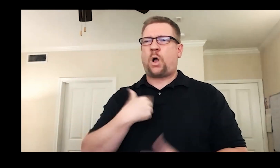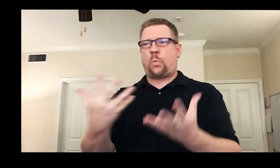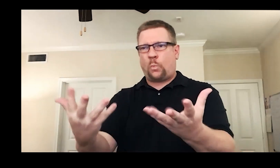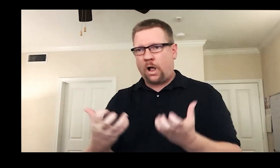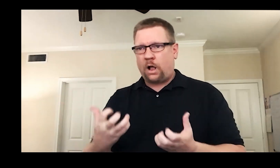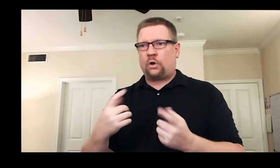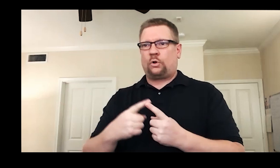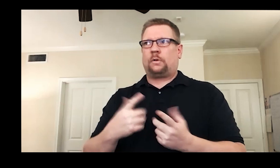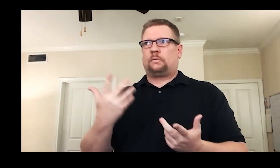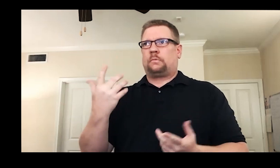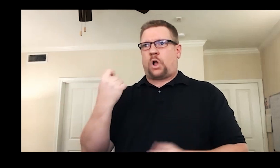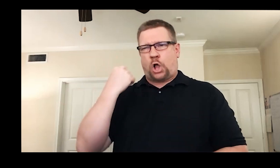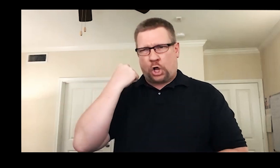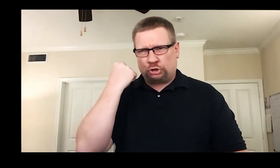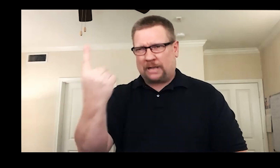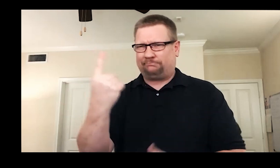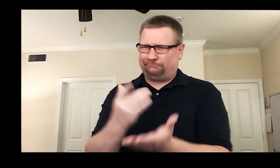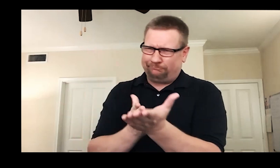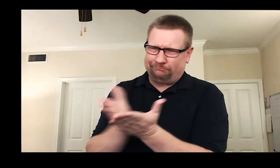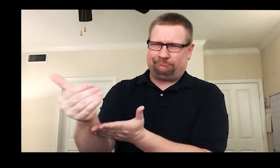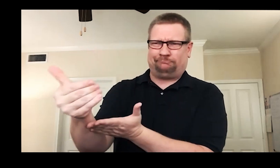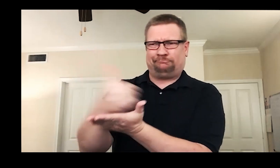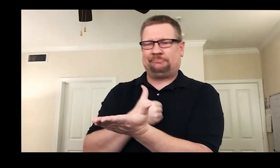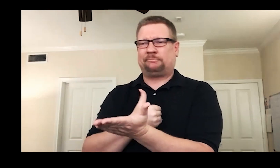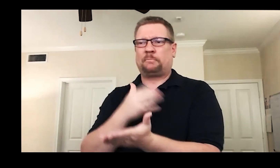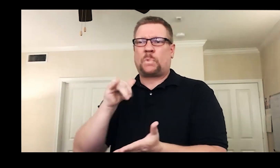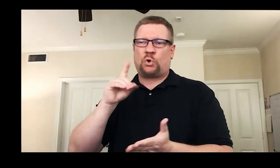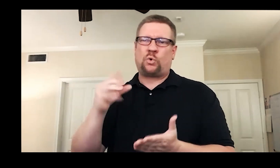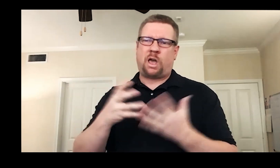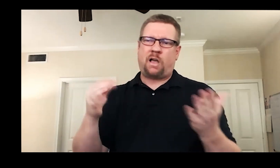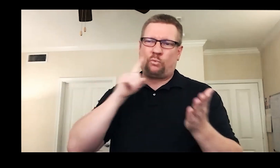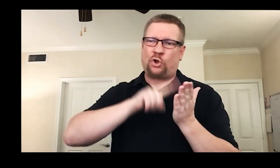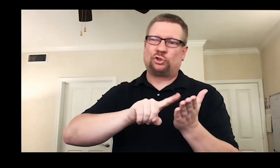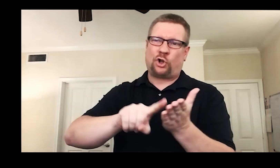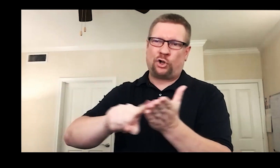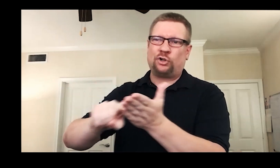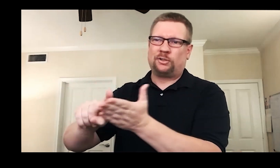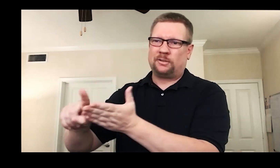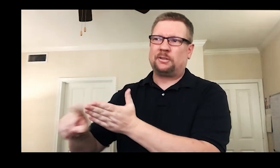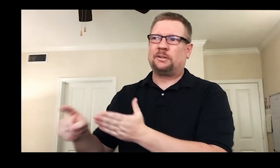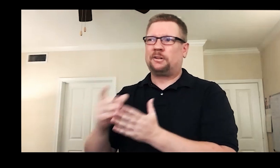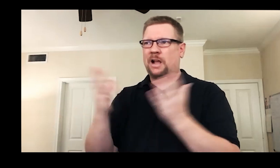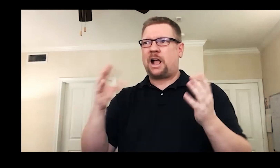I wanted to eat, live, and breathe that role which required a lot of research